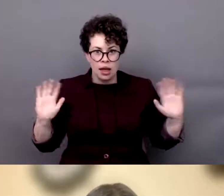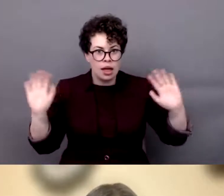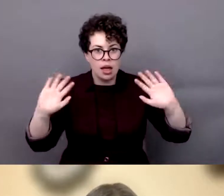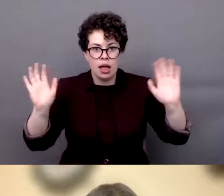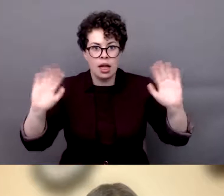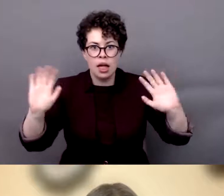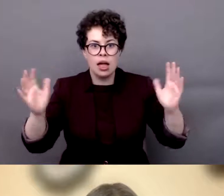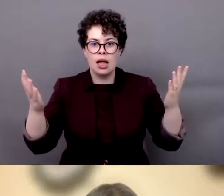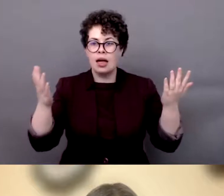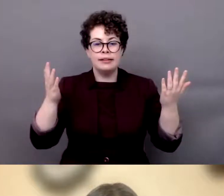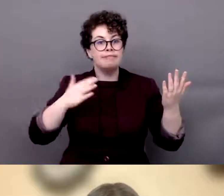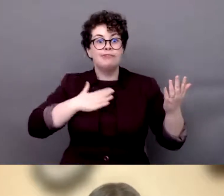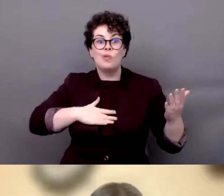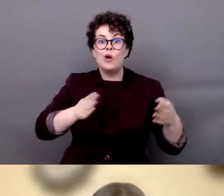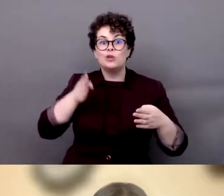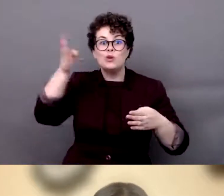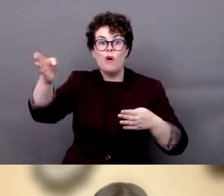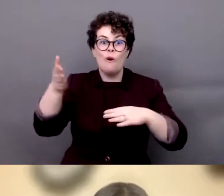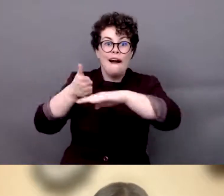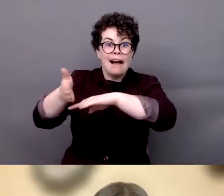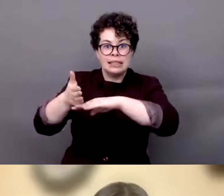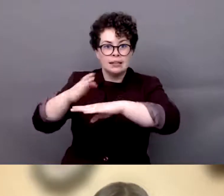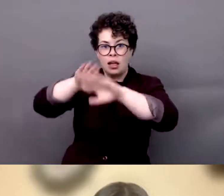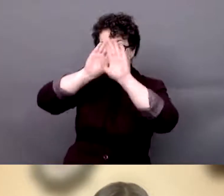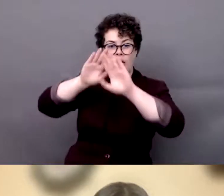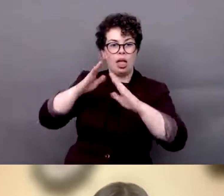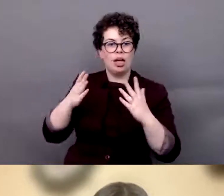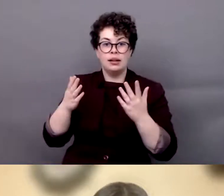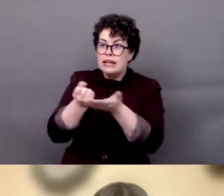resources, we have lack of information.